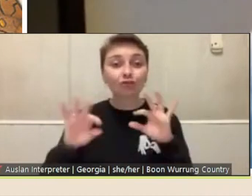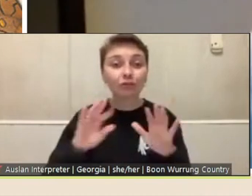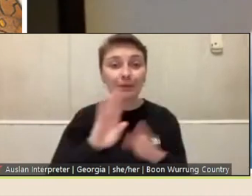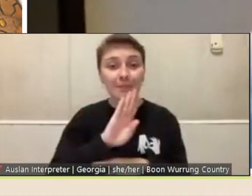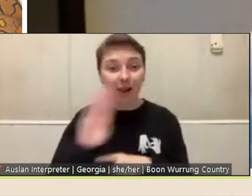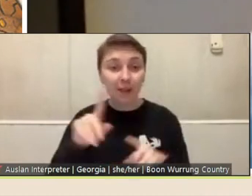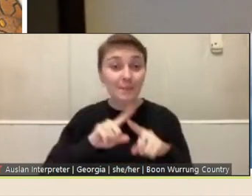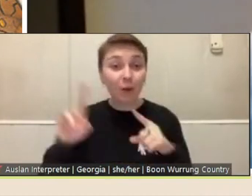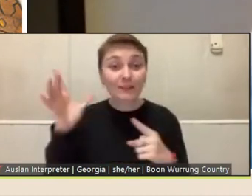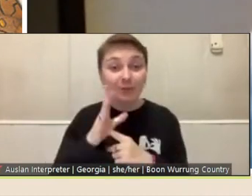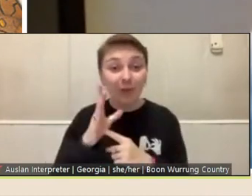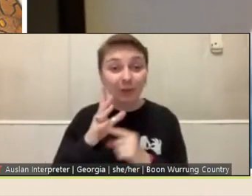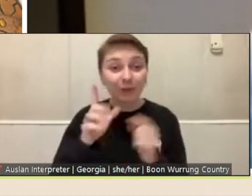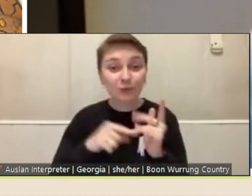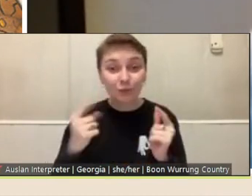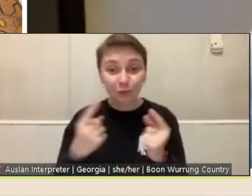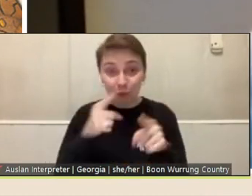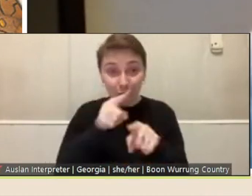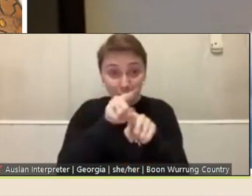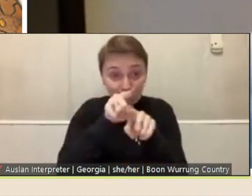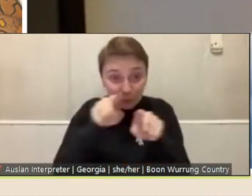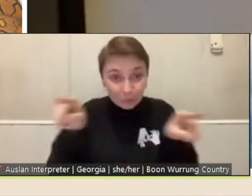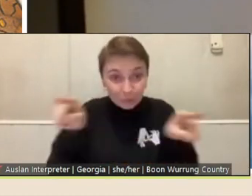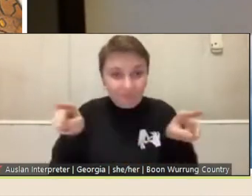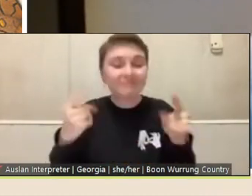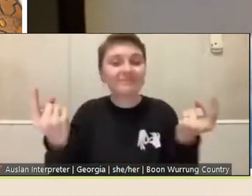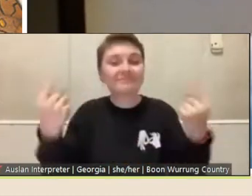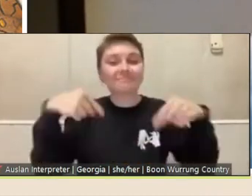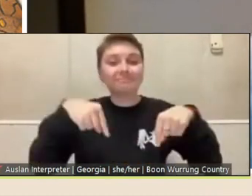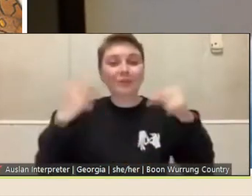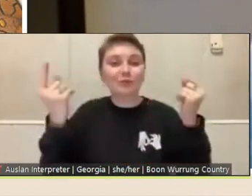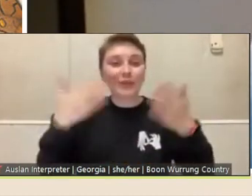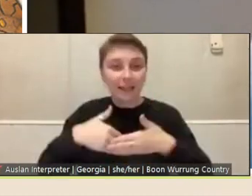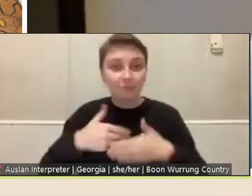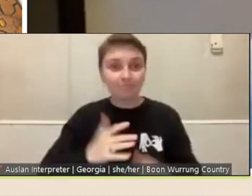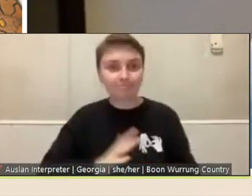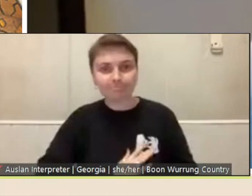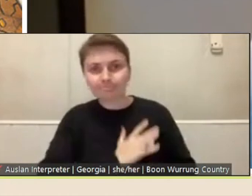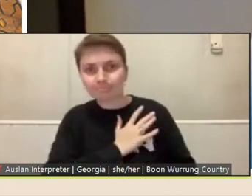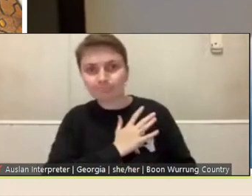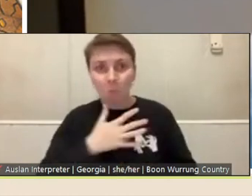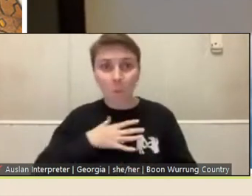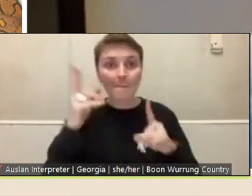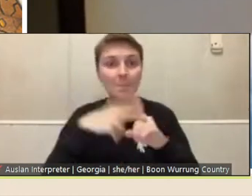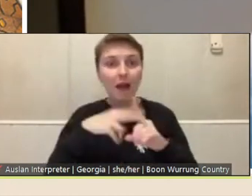those of you who are here tonight who are interested in applying for a fellowship. I'd also